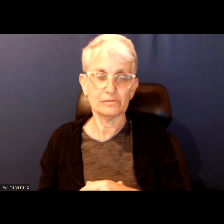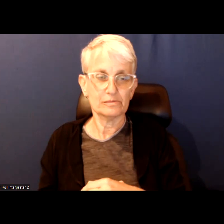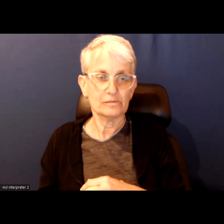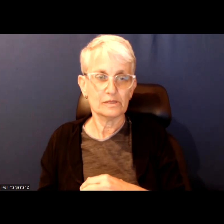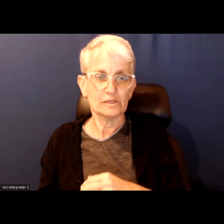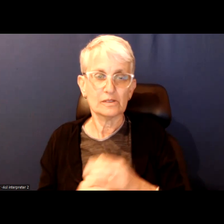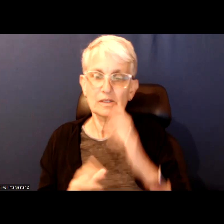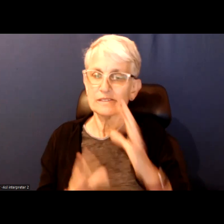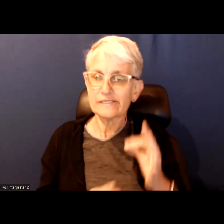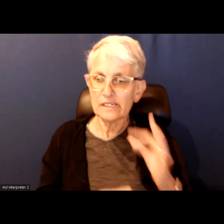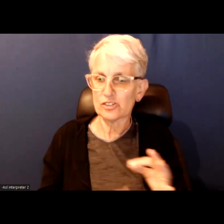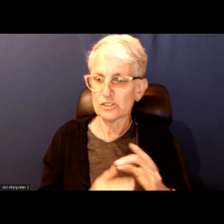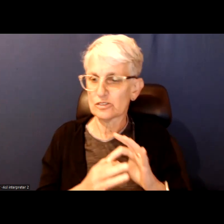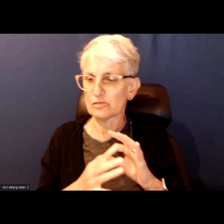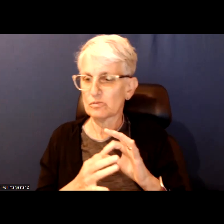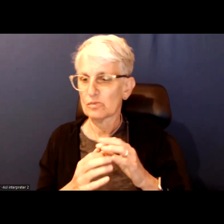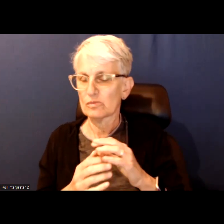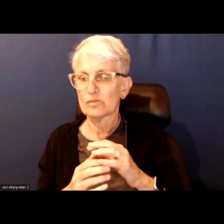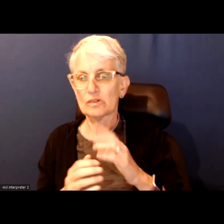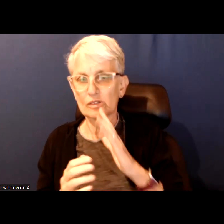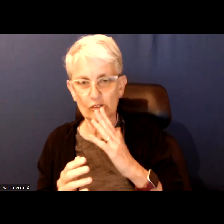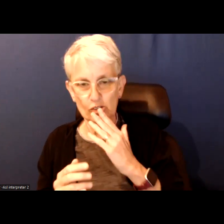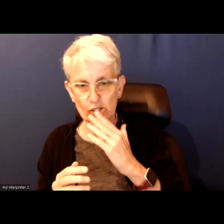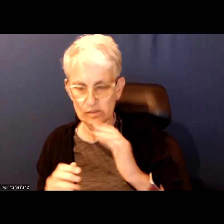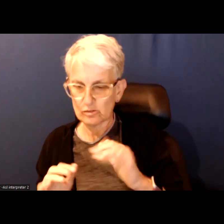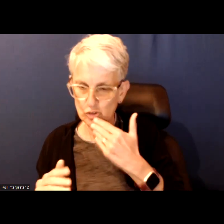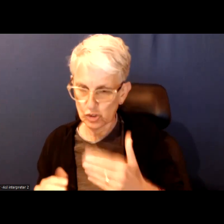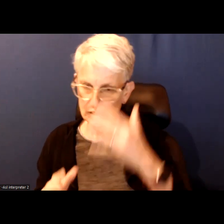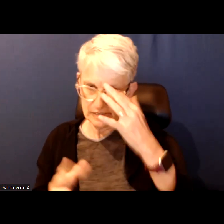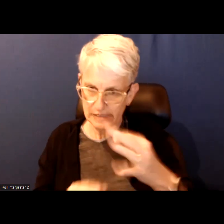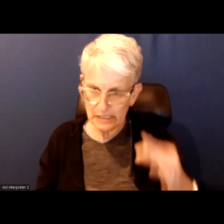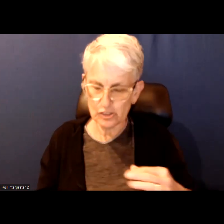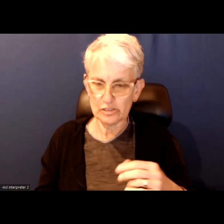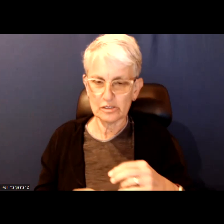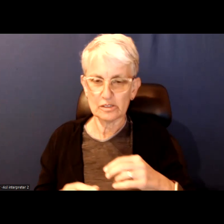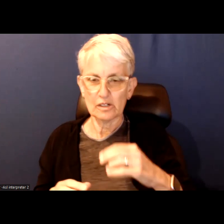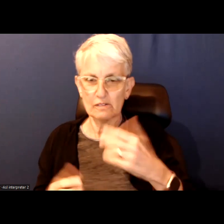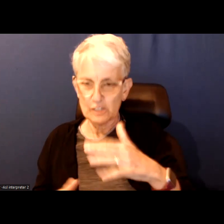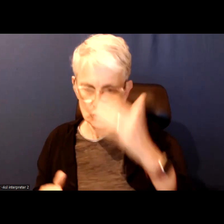Making decisions that are well-informed and listening to experts but also do not take